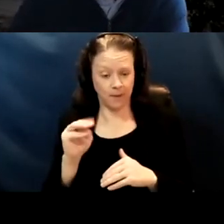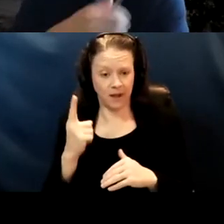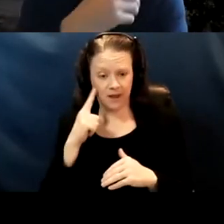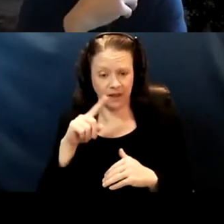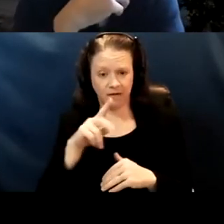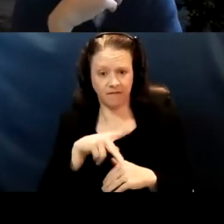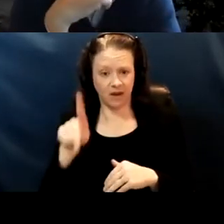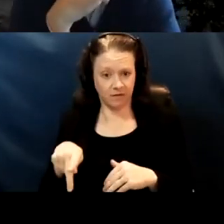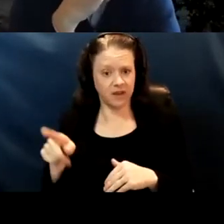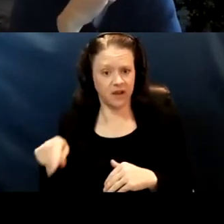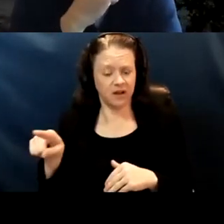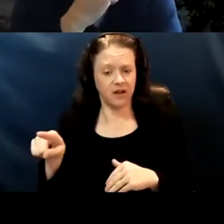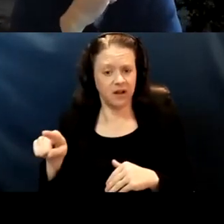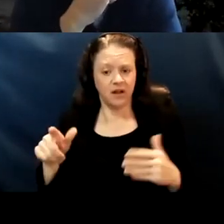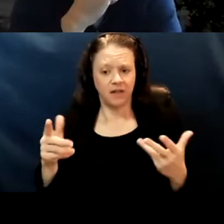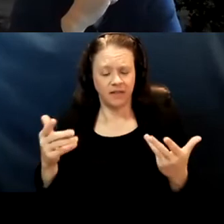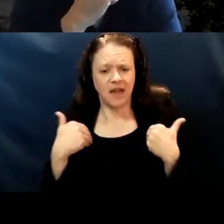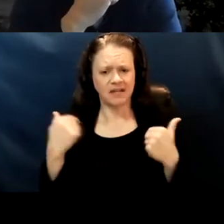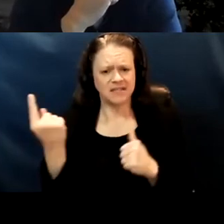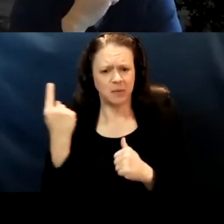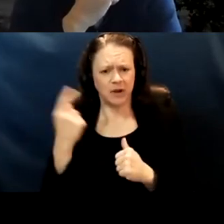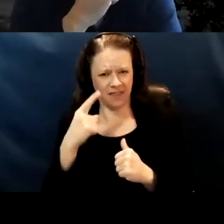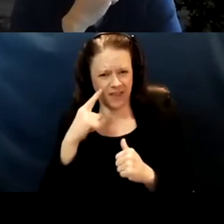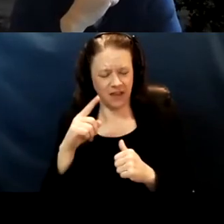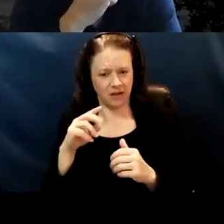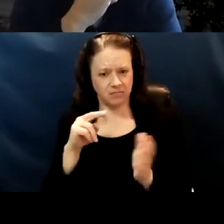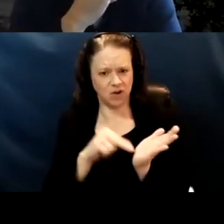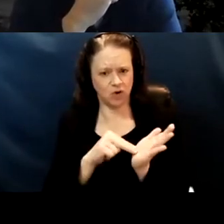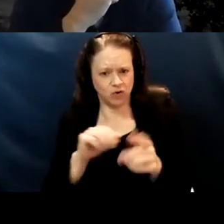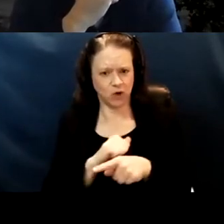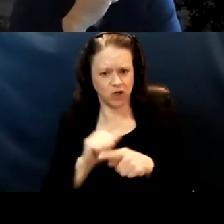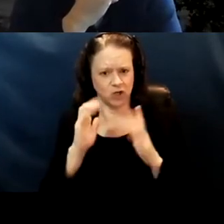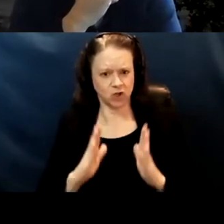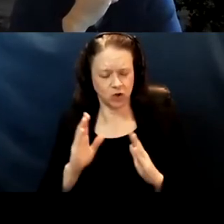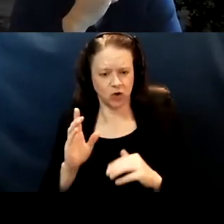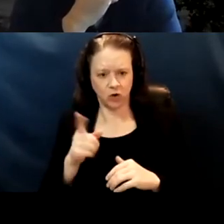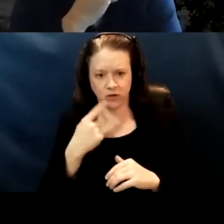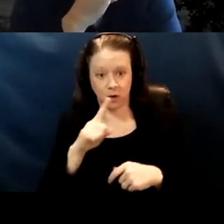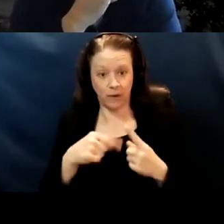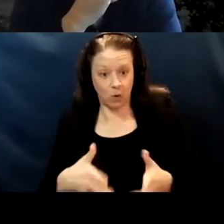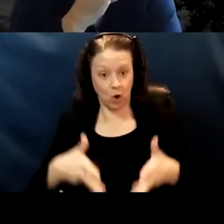there was this, someone I think a nurse practitioner who said he, when they were leftover vaccines